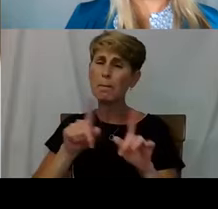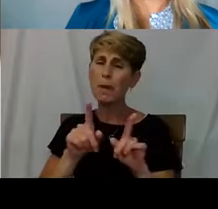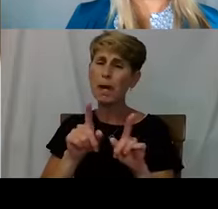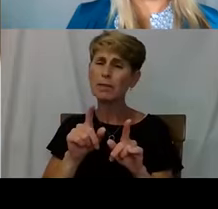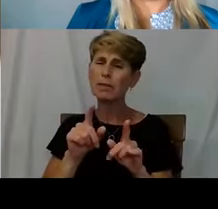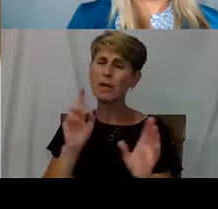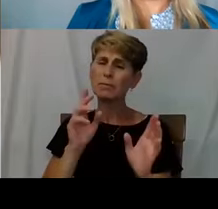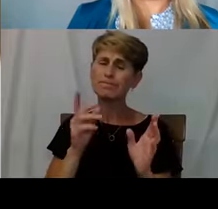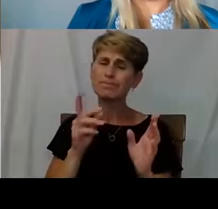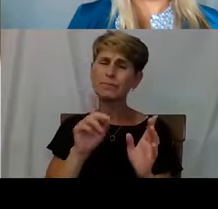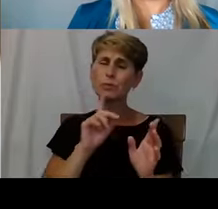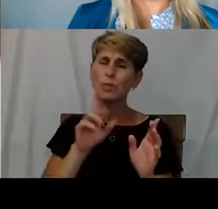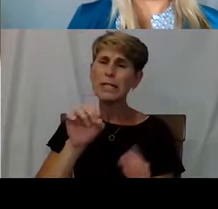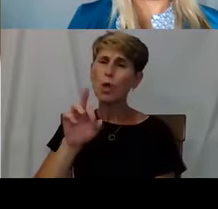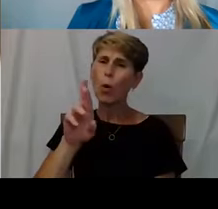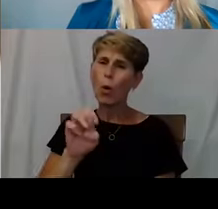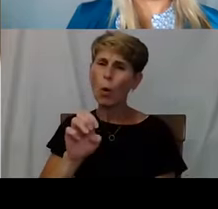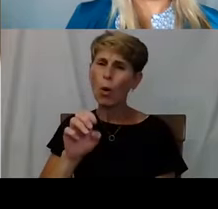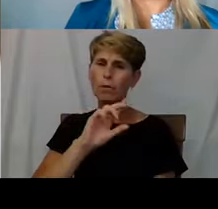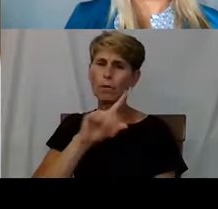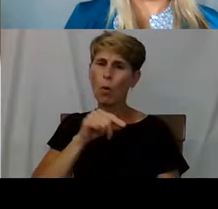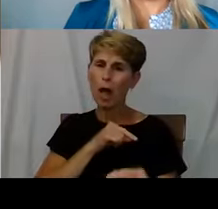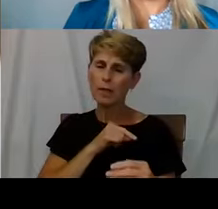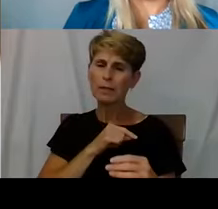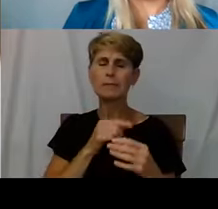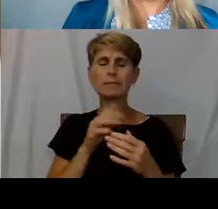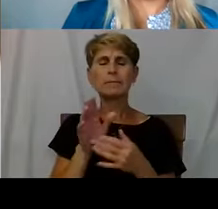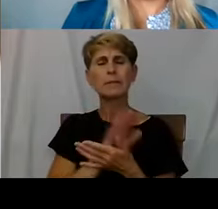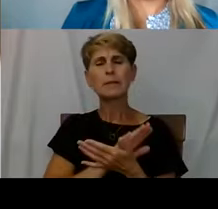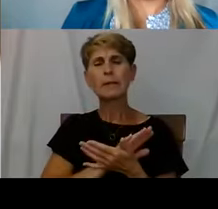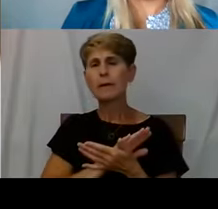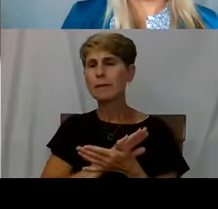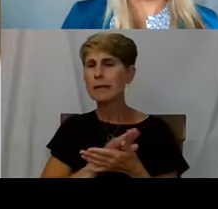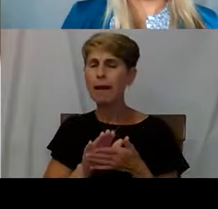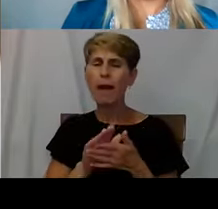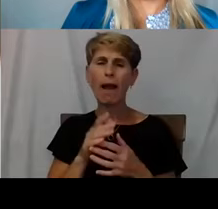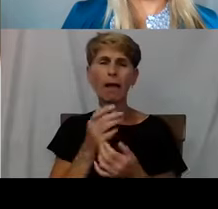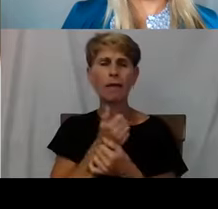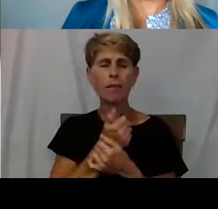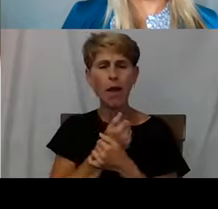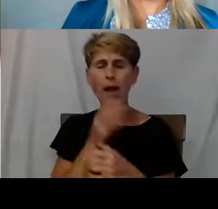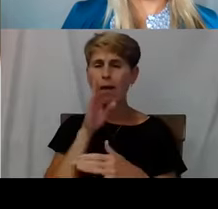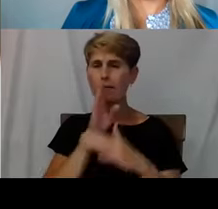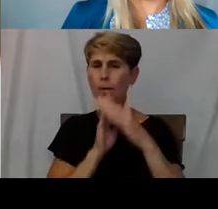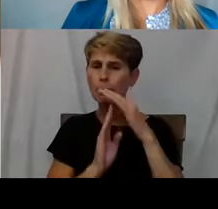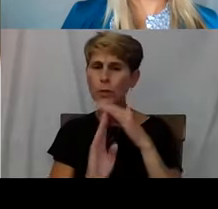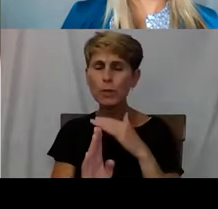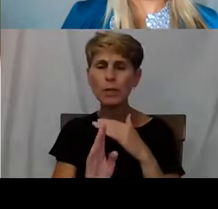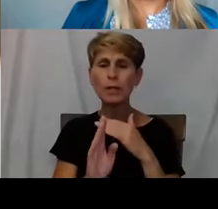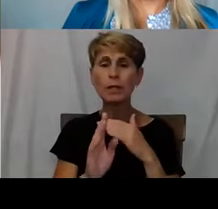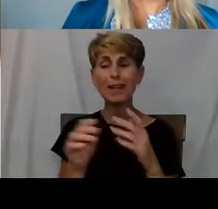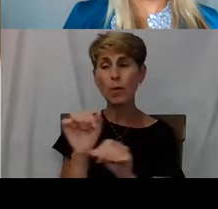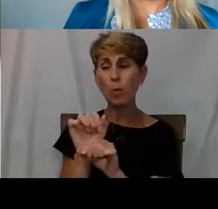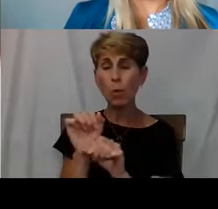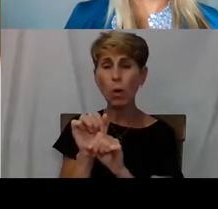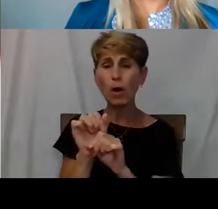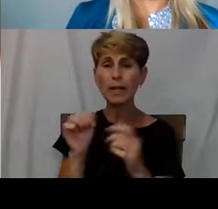love, humility, and then really working on the pipeline. We've partnered with UCSF